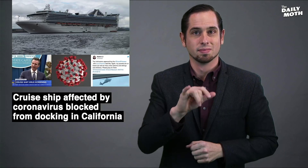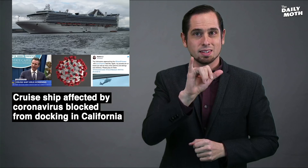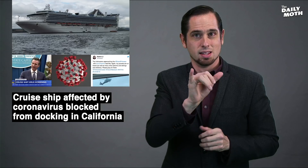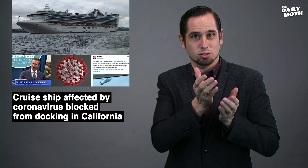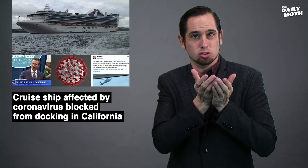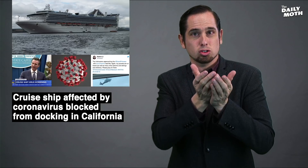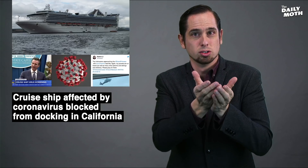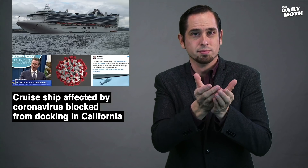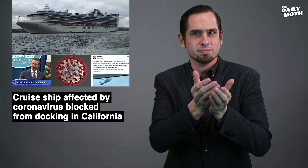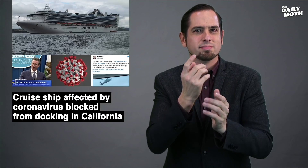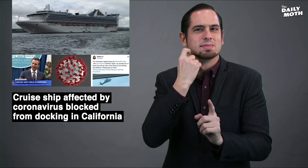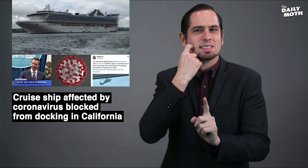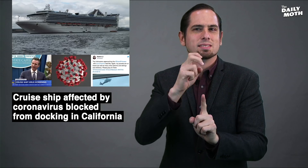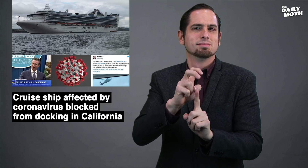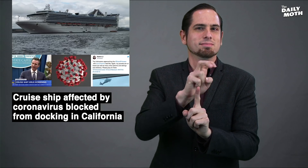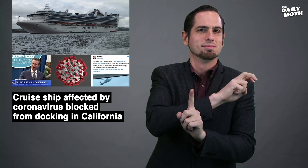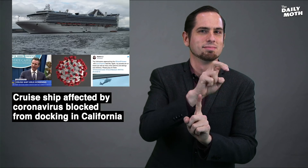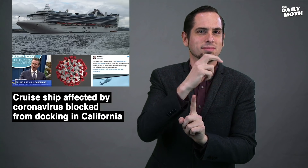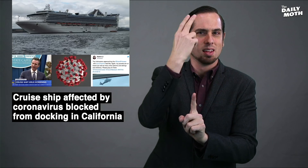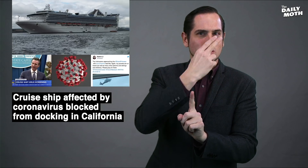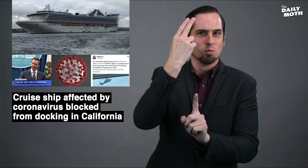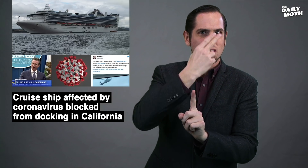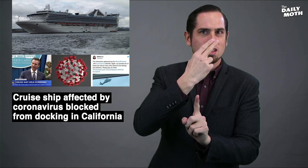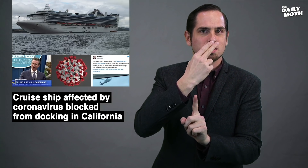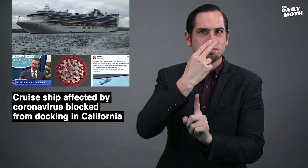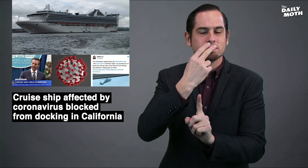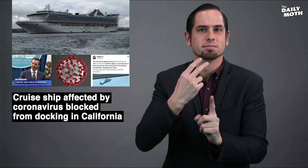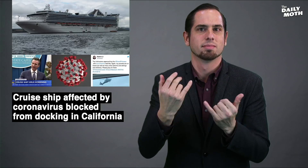The ship was on a voyage to Hawaii.